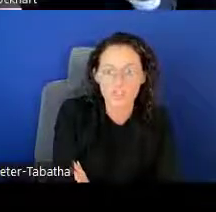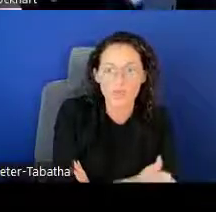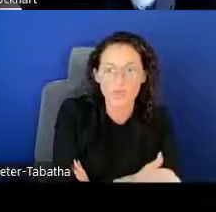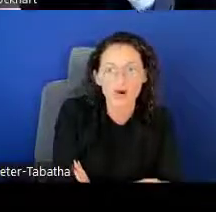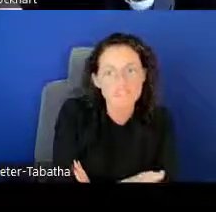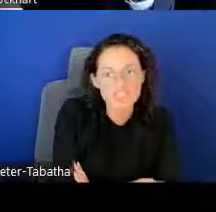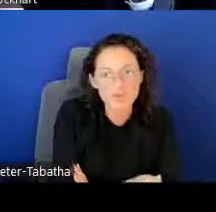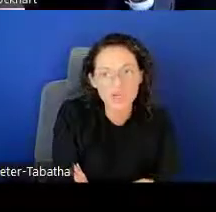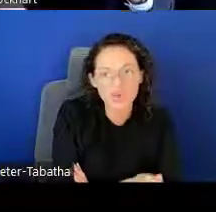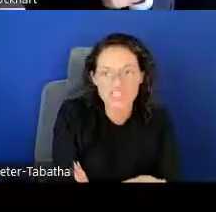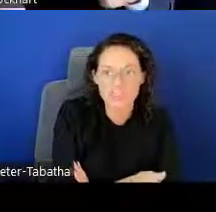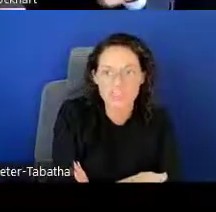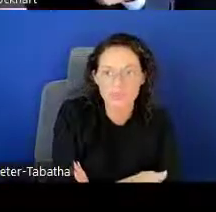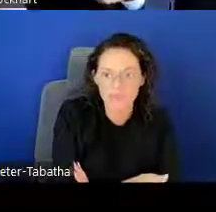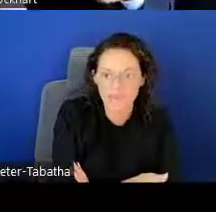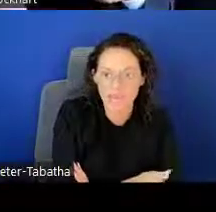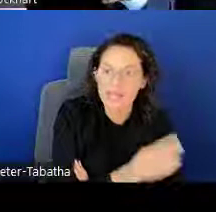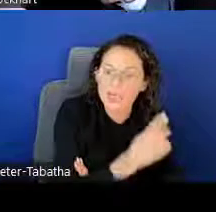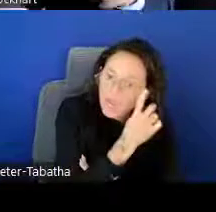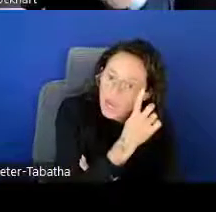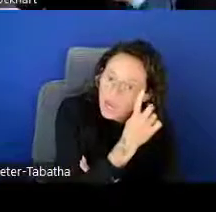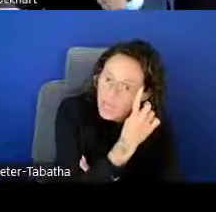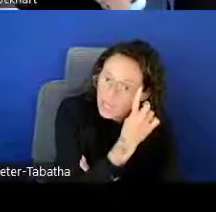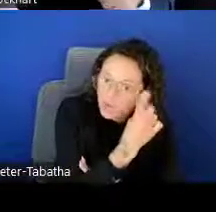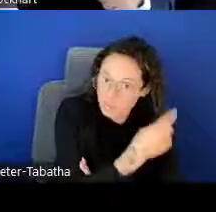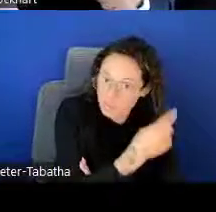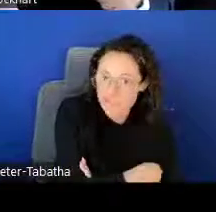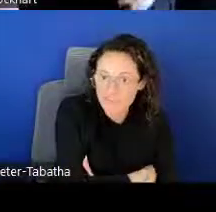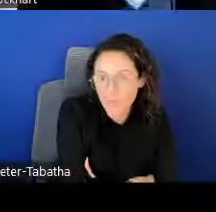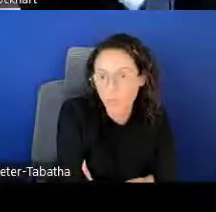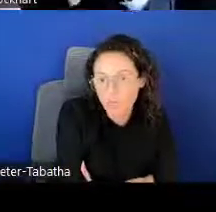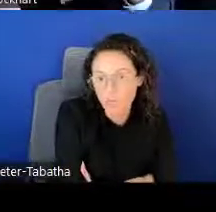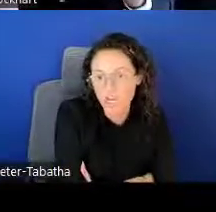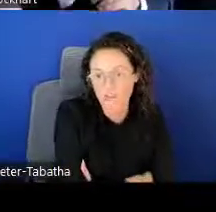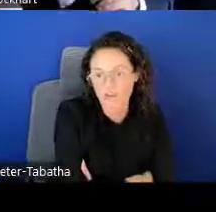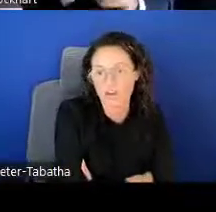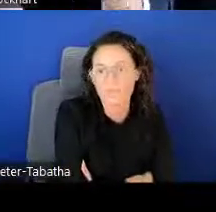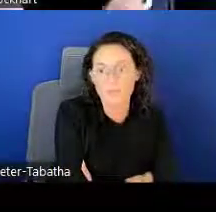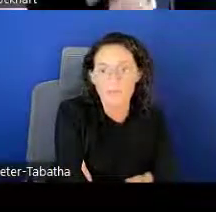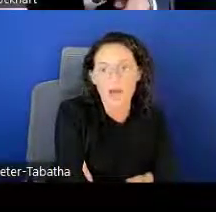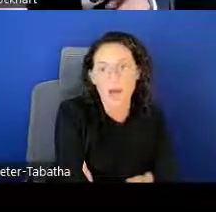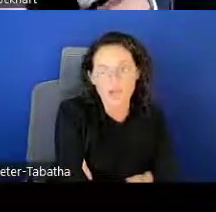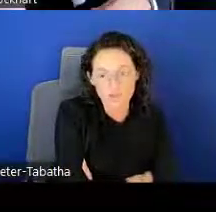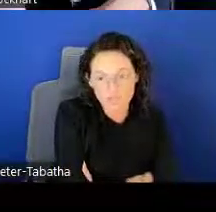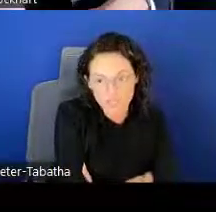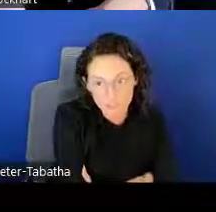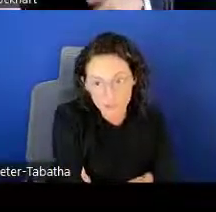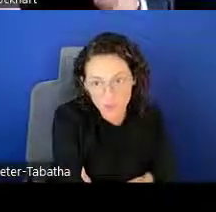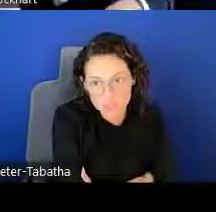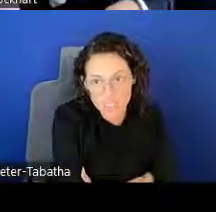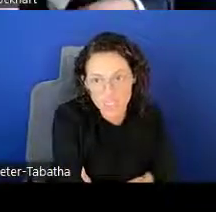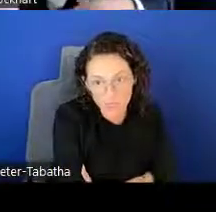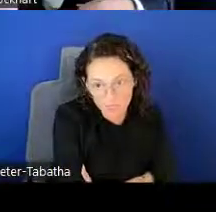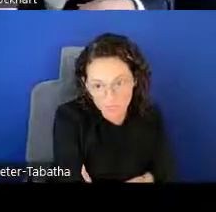So we often do get questions about that - LRP, if they will cover undergrad loans as well,